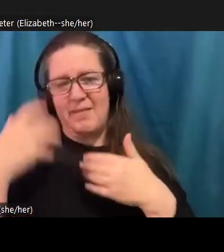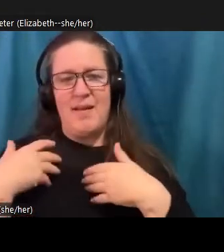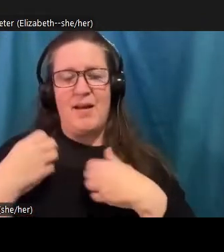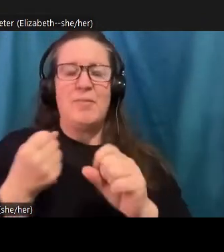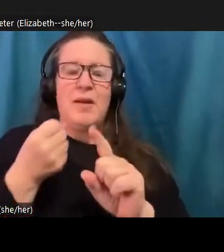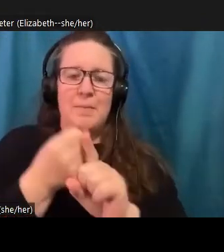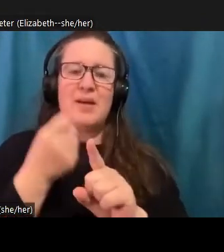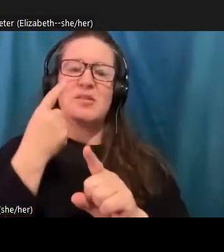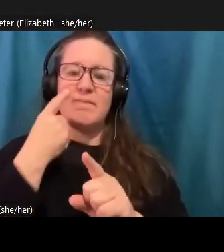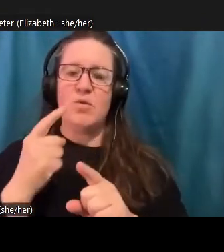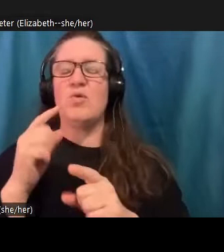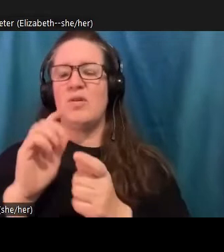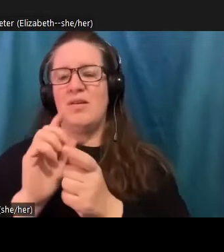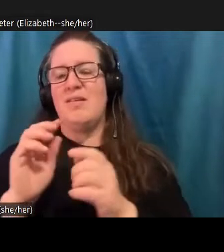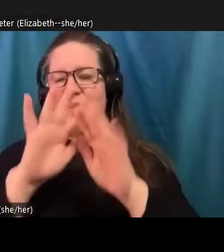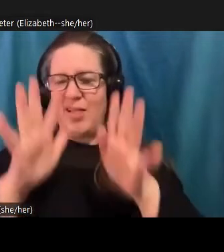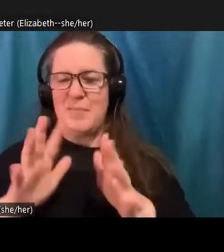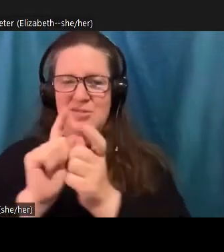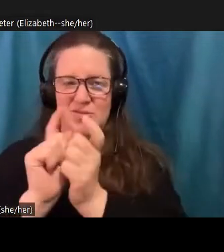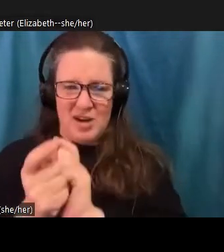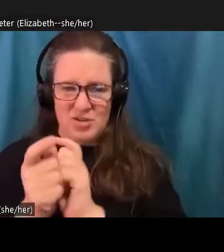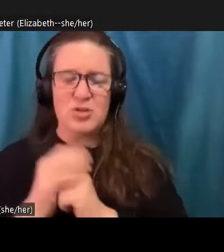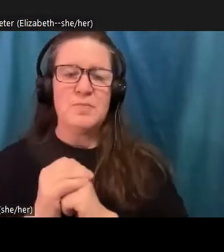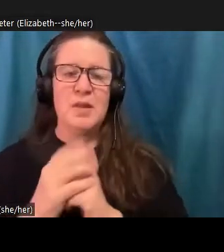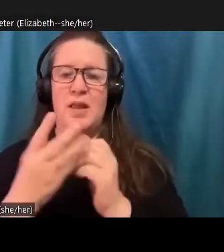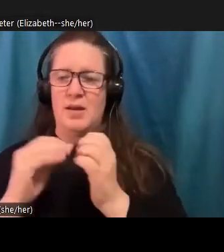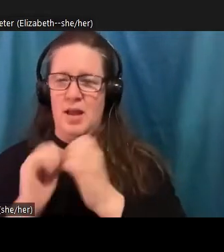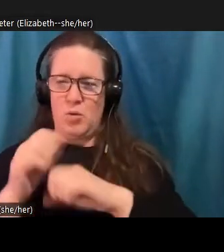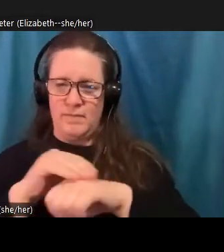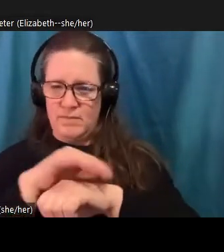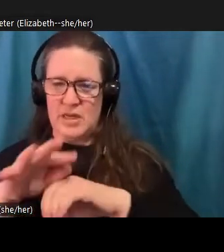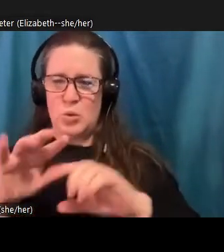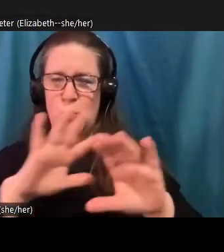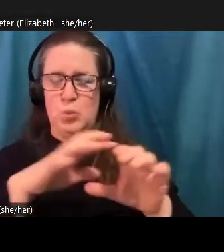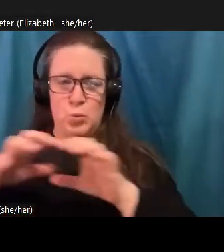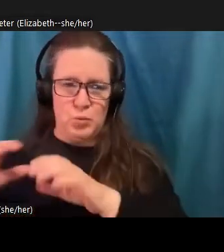And so the version I just described, where there's this kind of sense of loss that follows you like a shadow, I